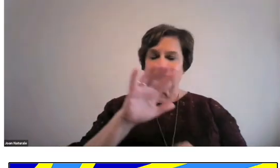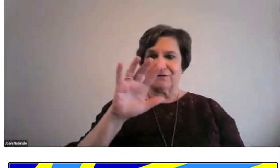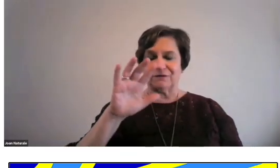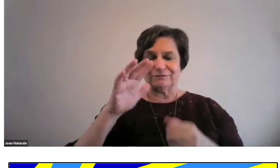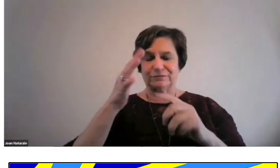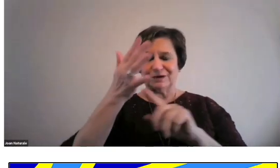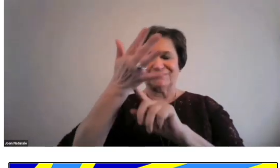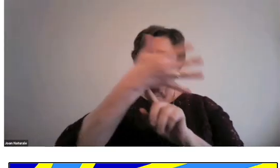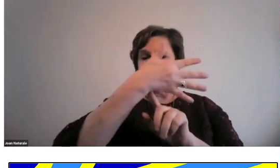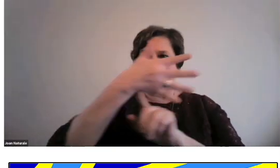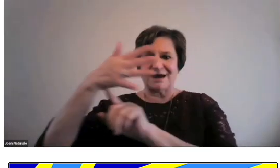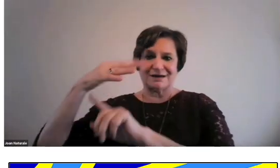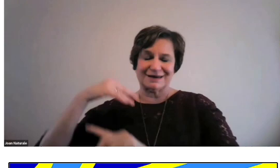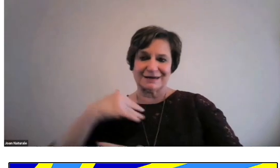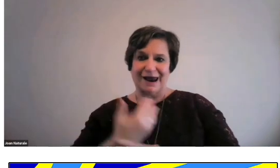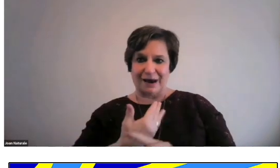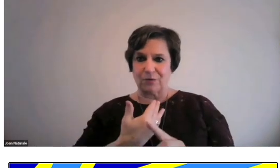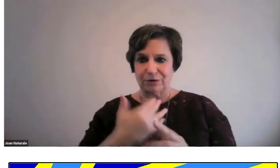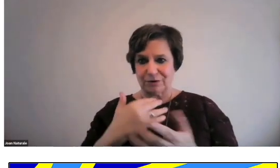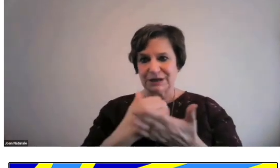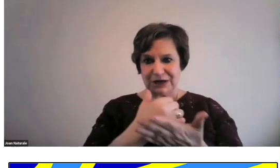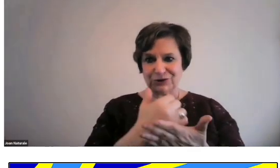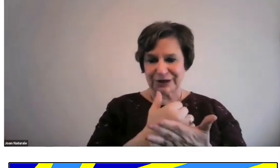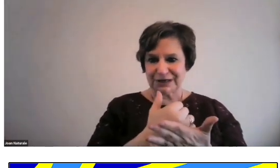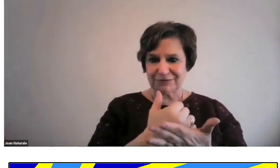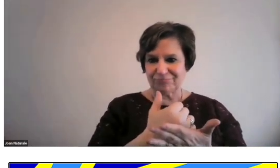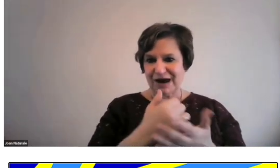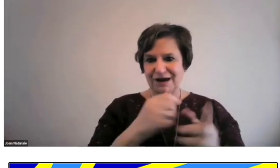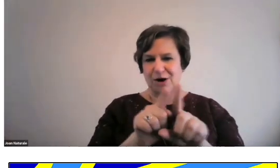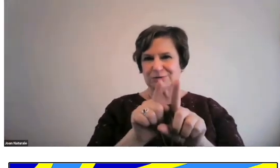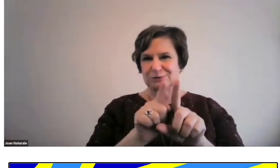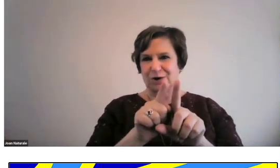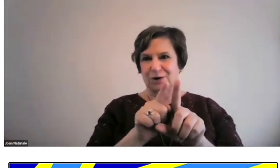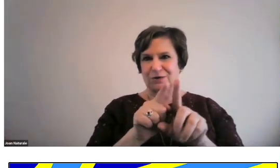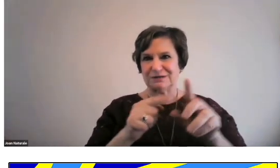We have the full flag in our collection.